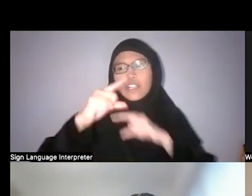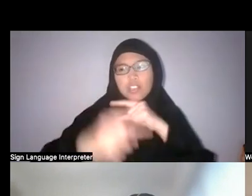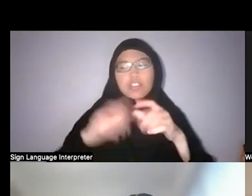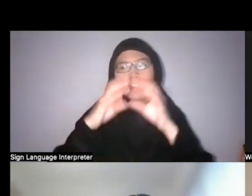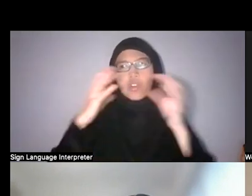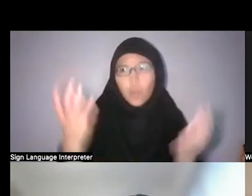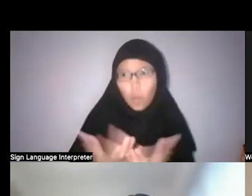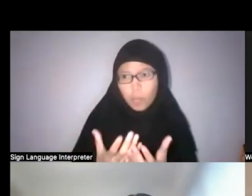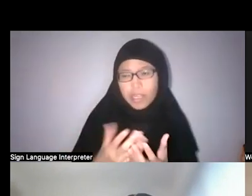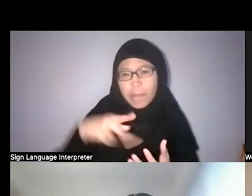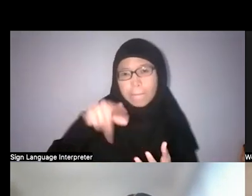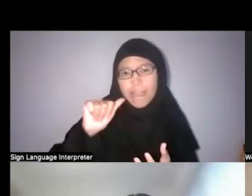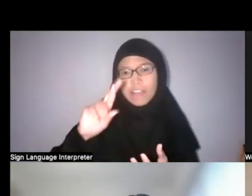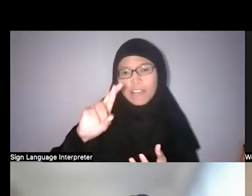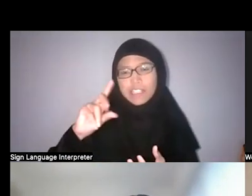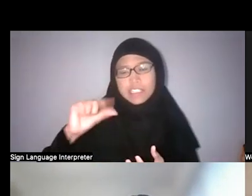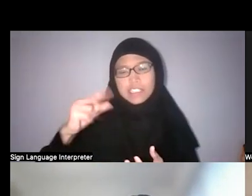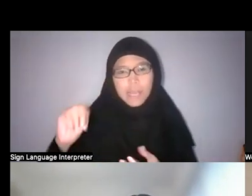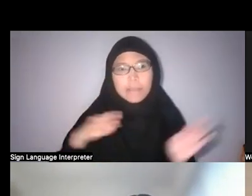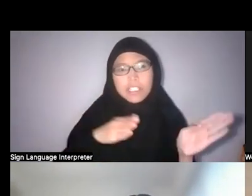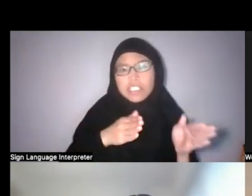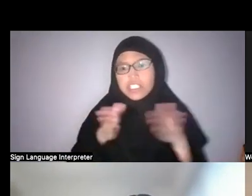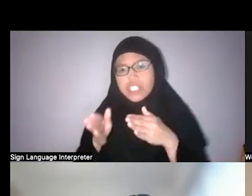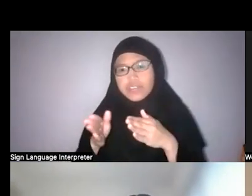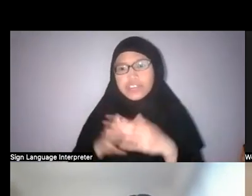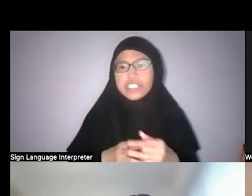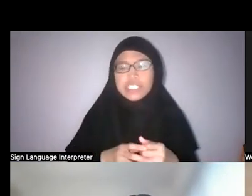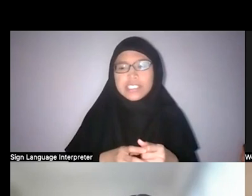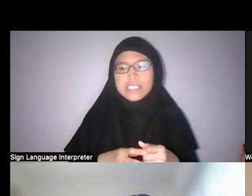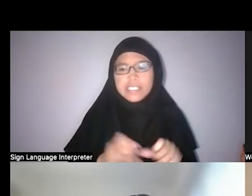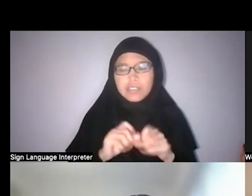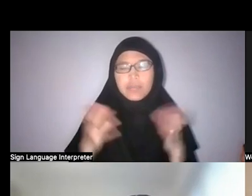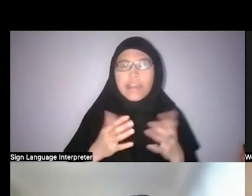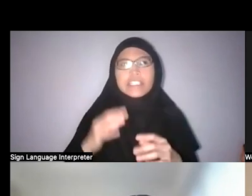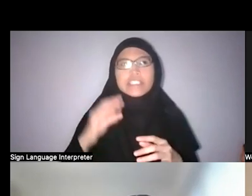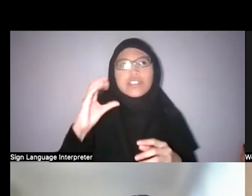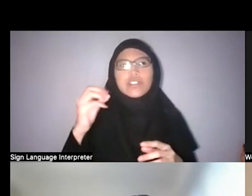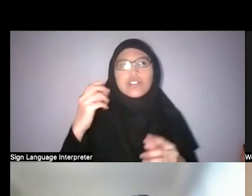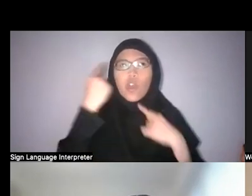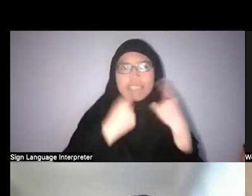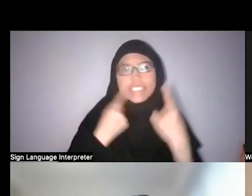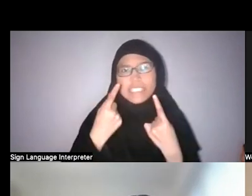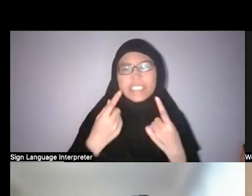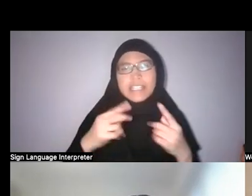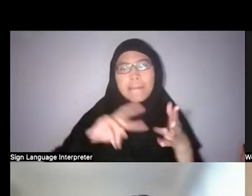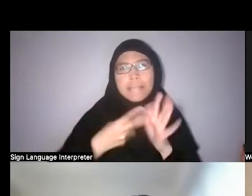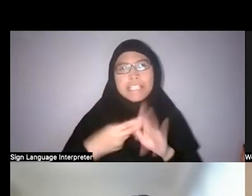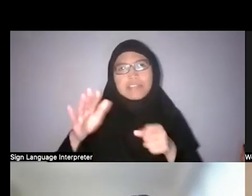What is considered a meaningful social pursuit.